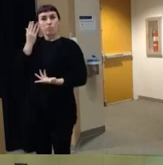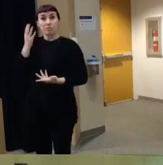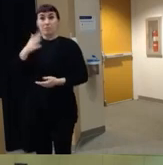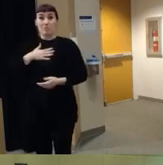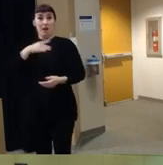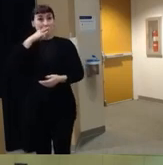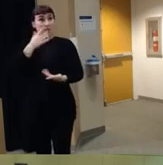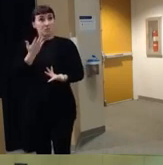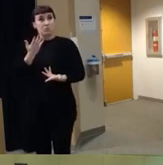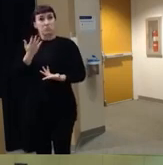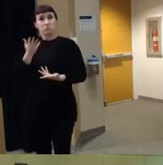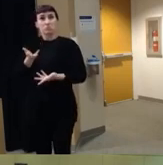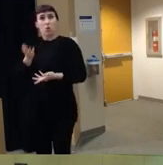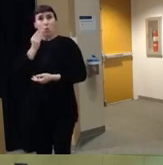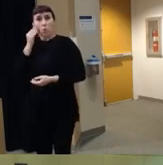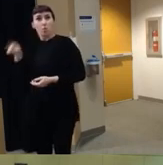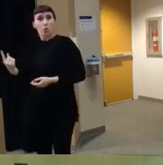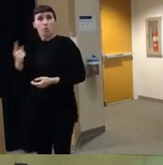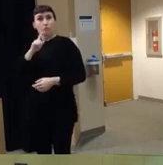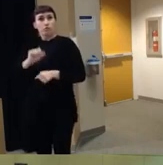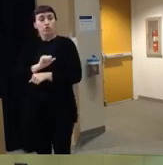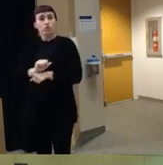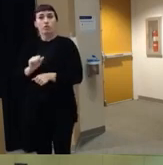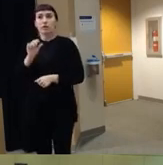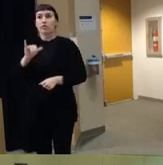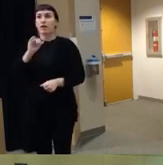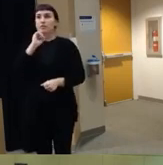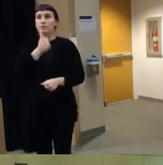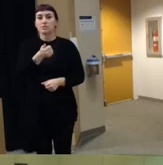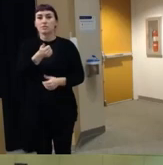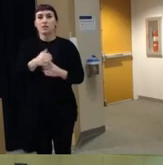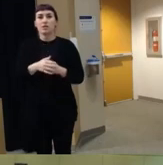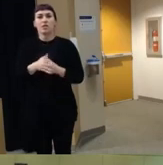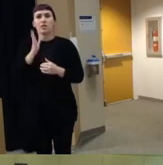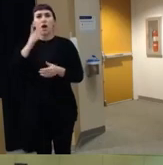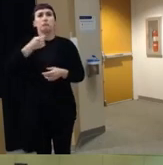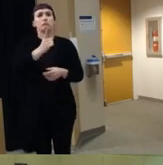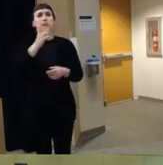unsupervised time at home for sure um it's not a dig against parents it's just you know kids have